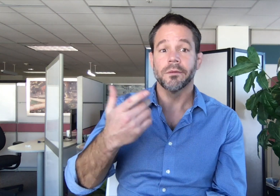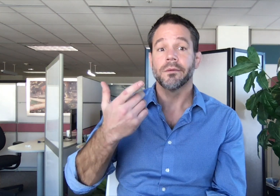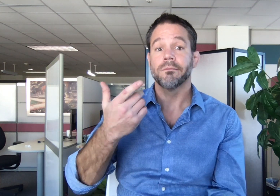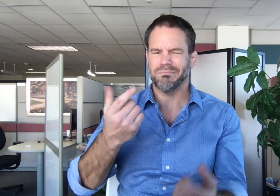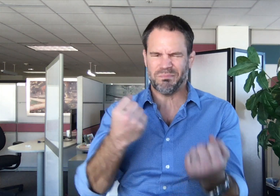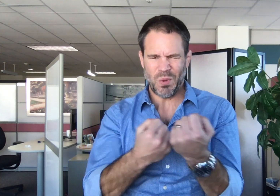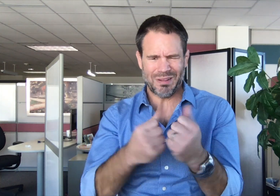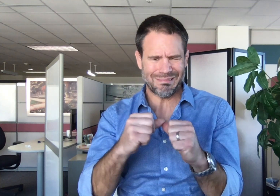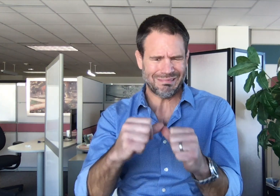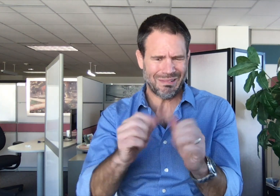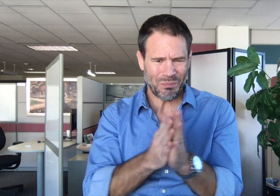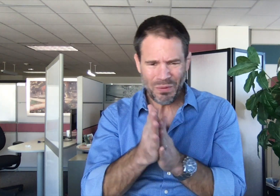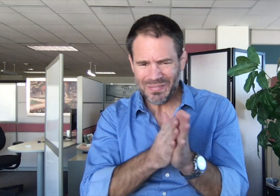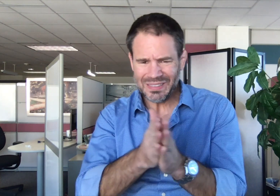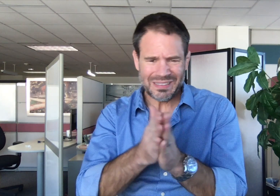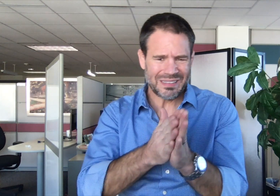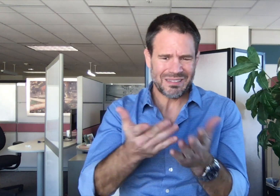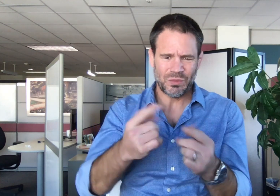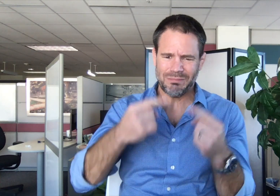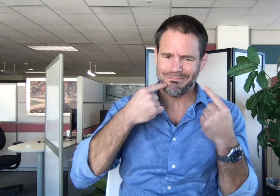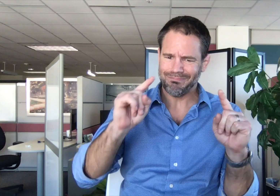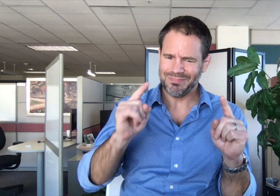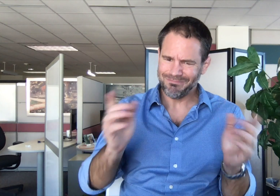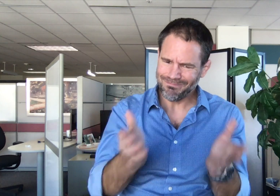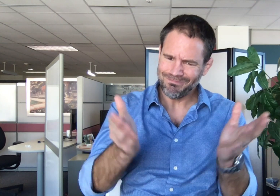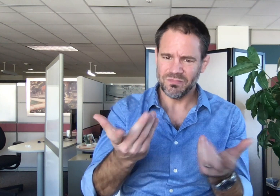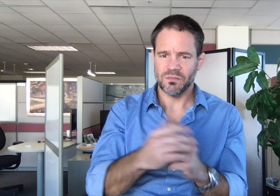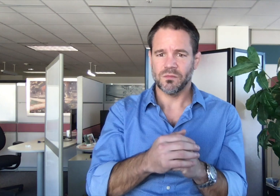With their steadfast support and a fierce will to succeed,